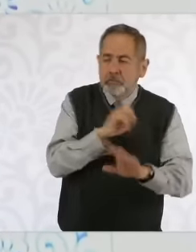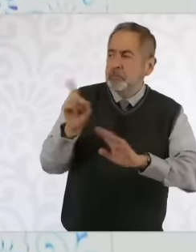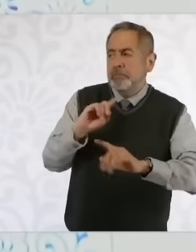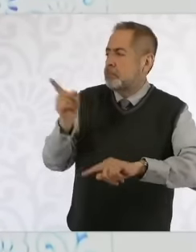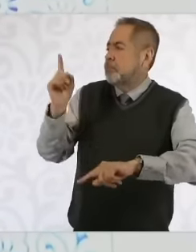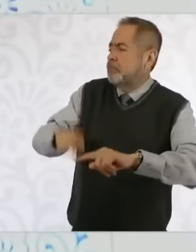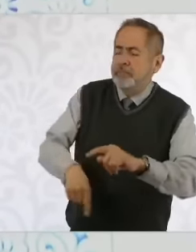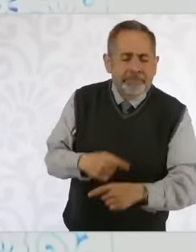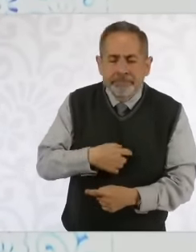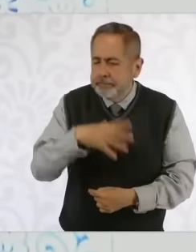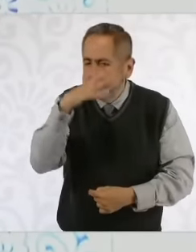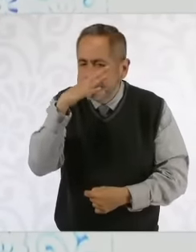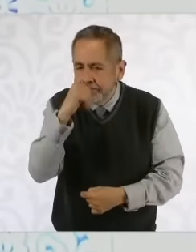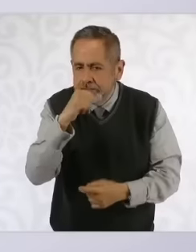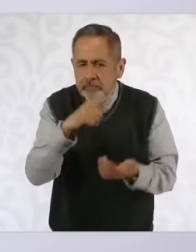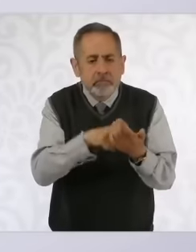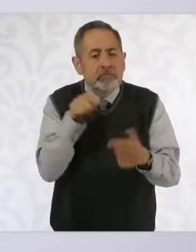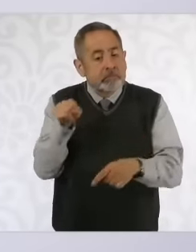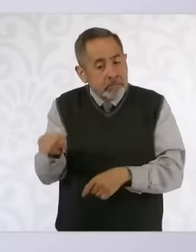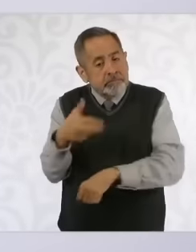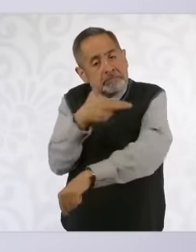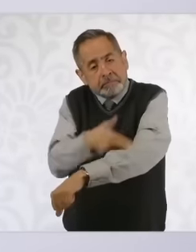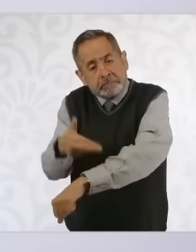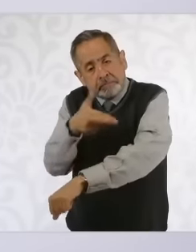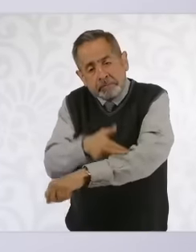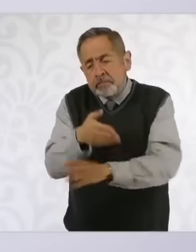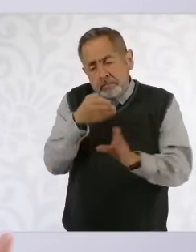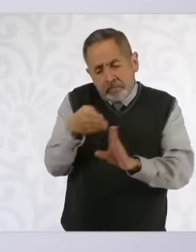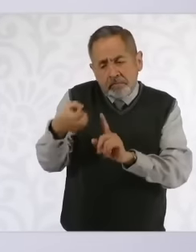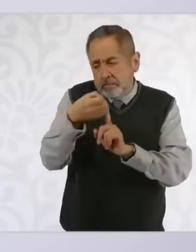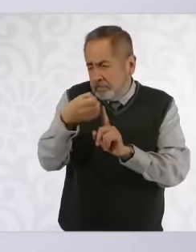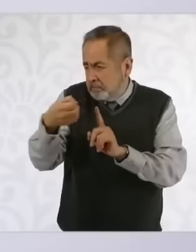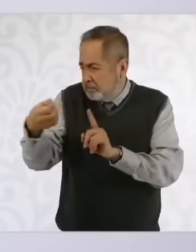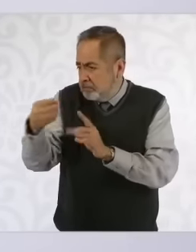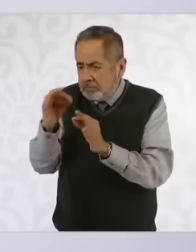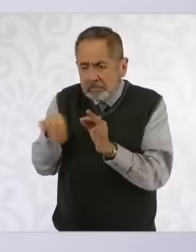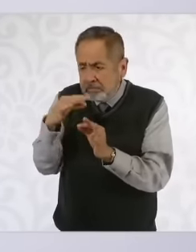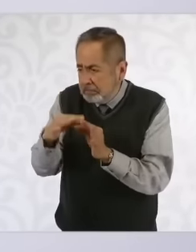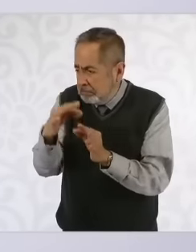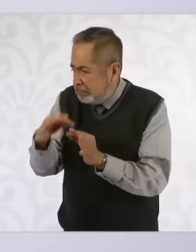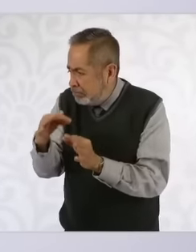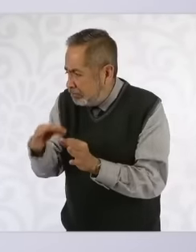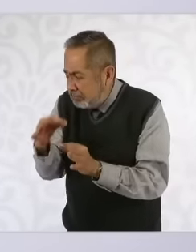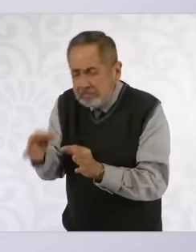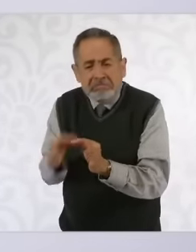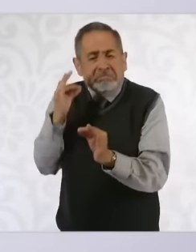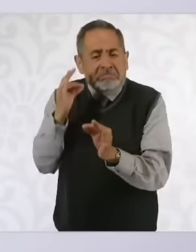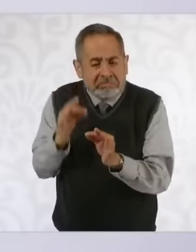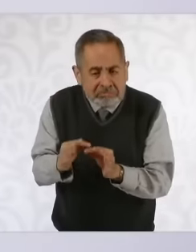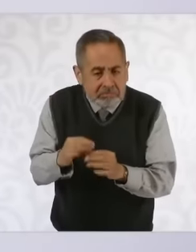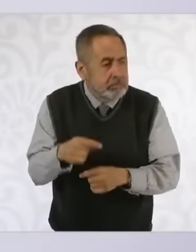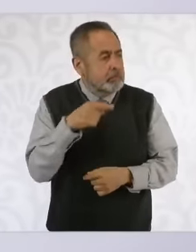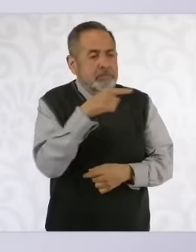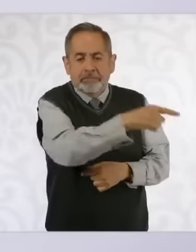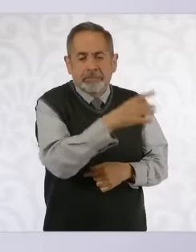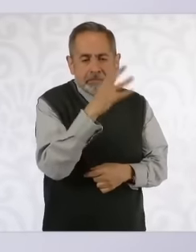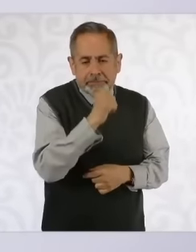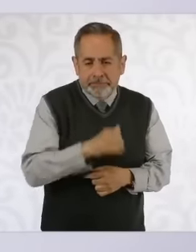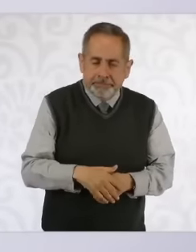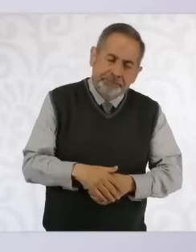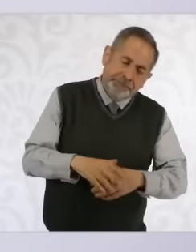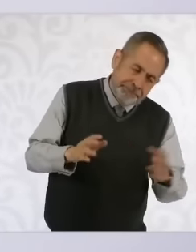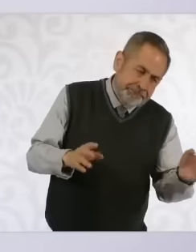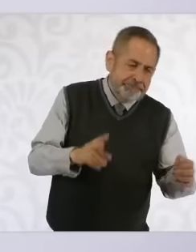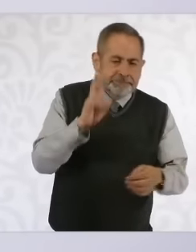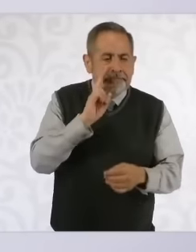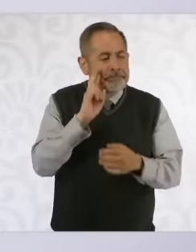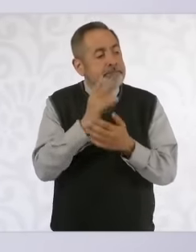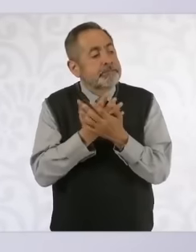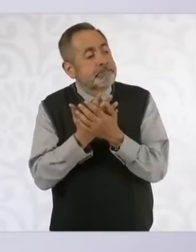that followed all the processes as established by the Constitution. We are going to wait to see how